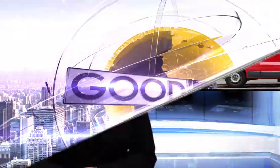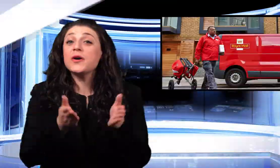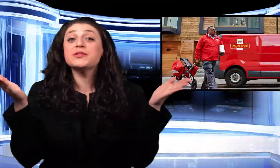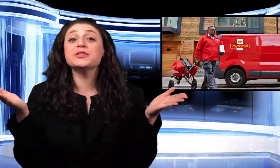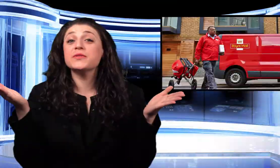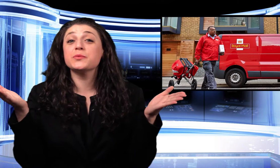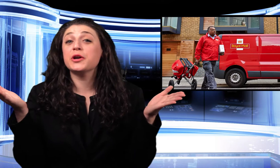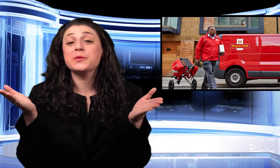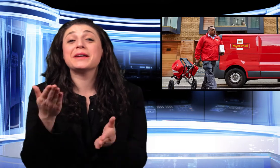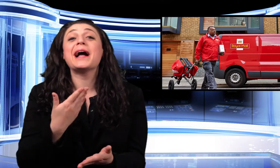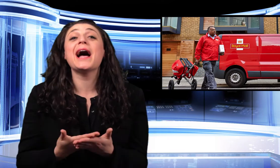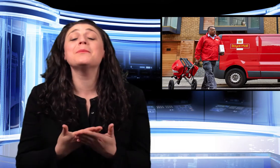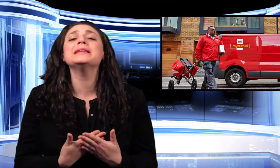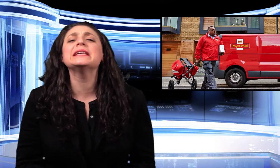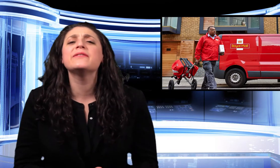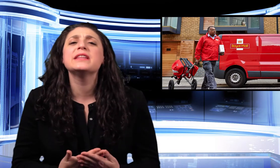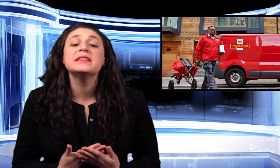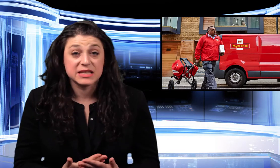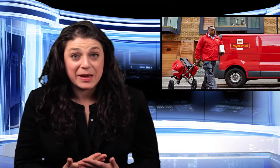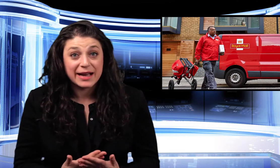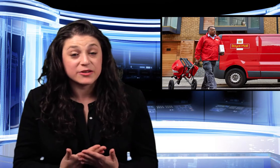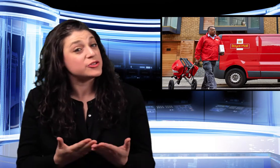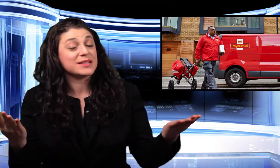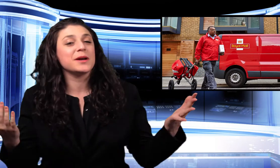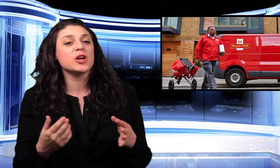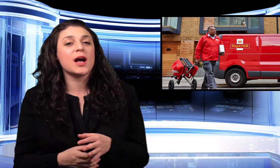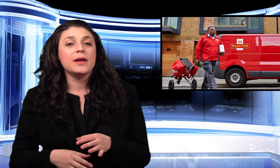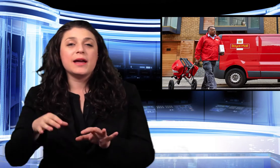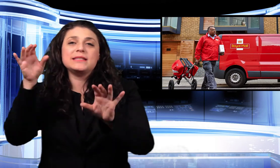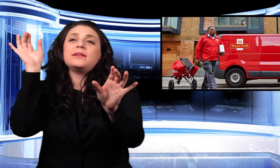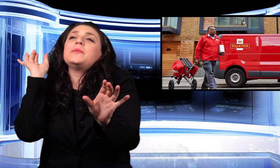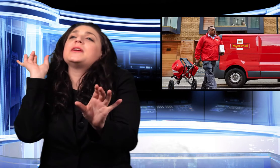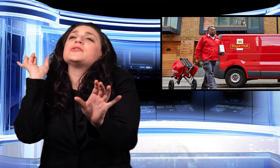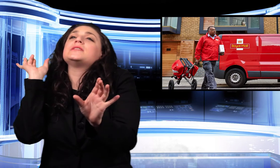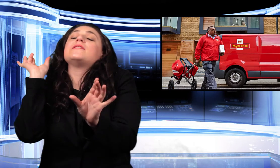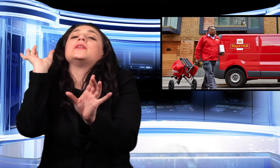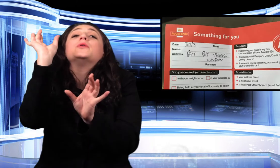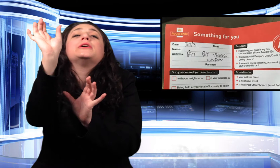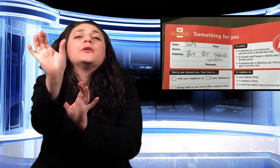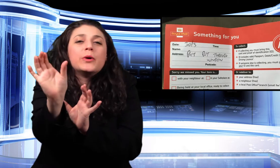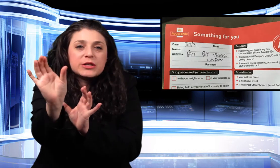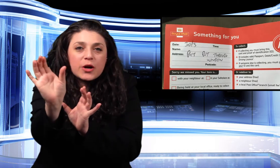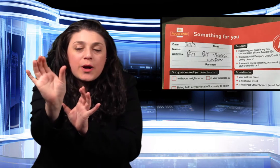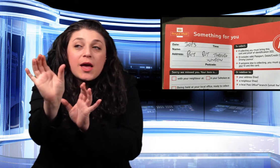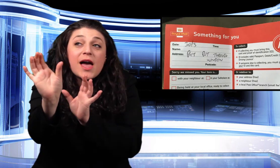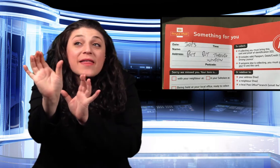A postal service worker was like, I'm leaving this package. That's my job. And he said, let me make sure it's safe. And he put it in a window.